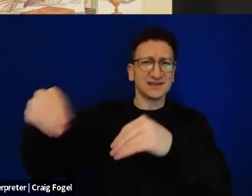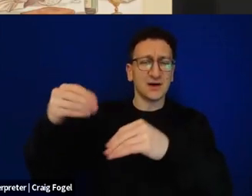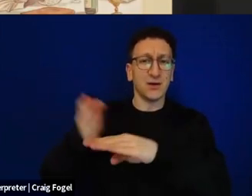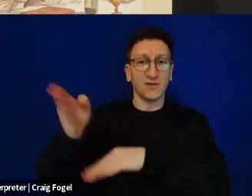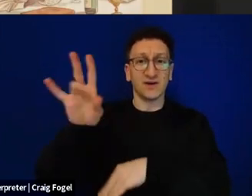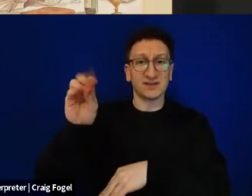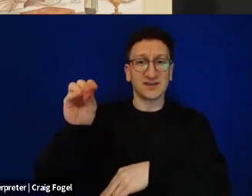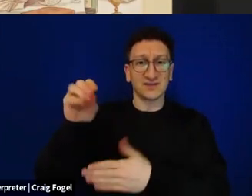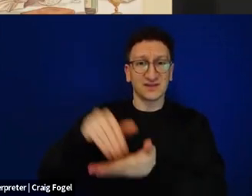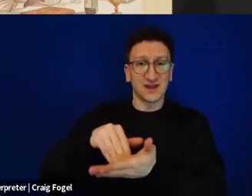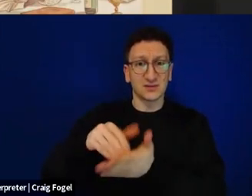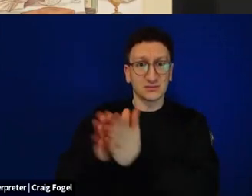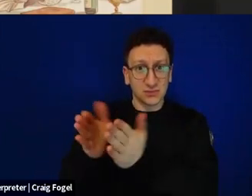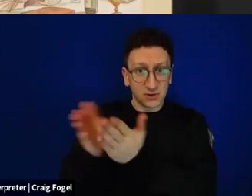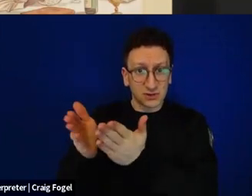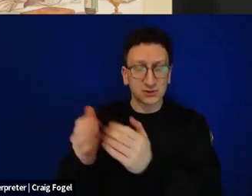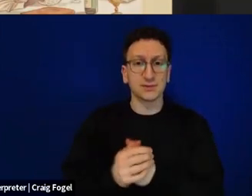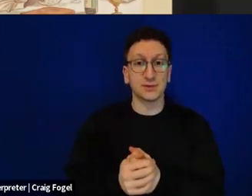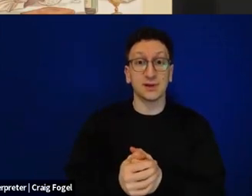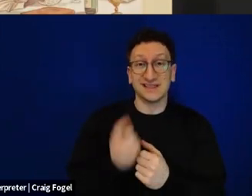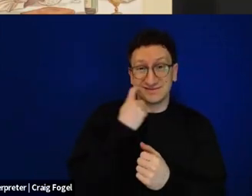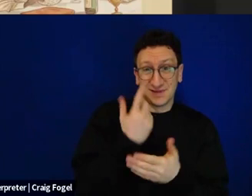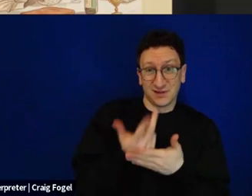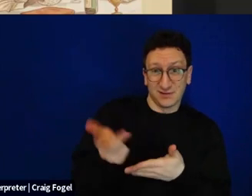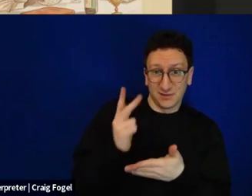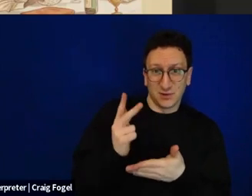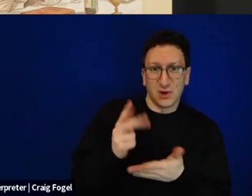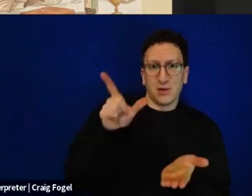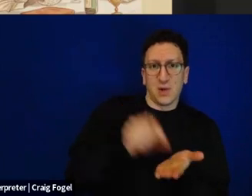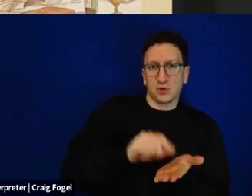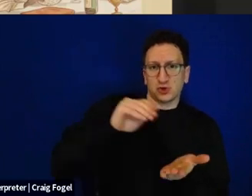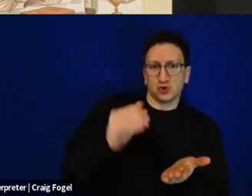And just three weeks ago, we came out with an updated edition, which is both shorter,